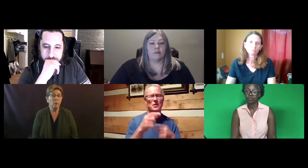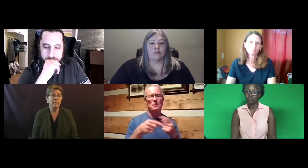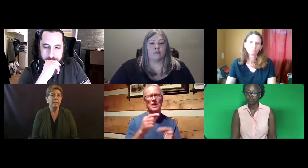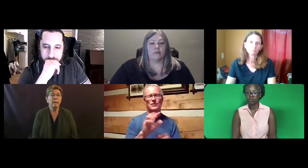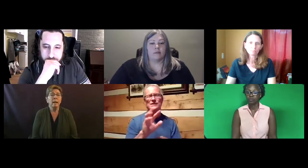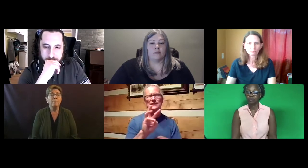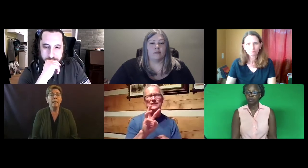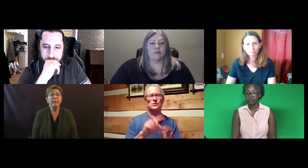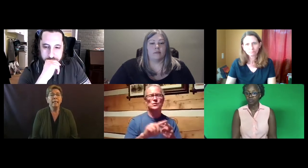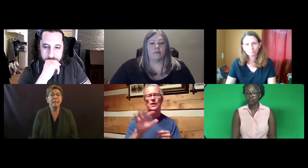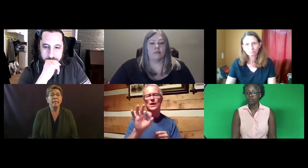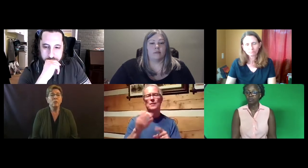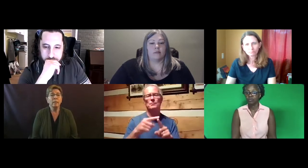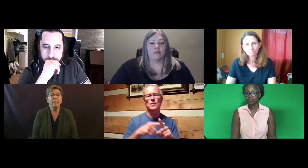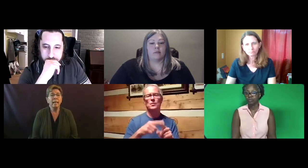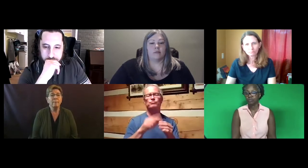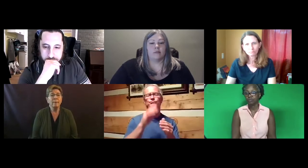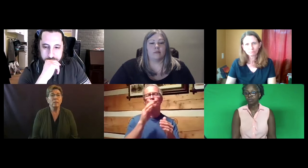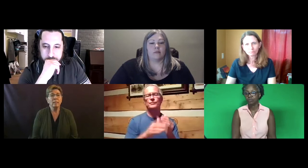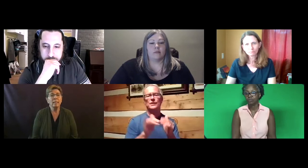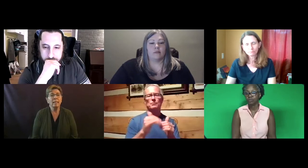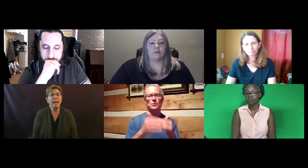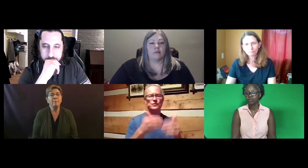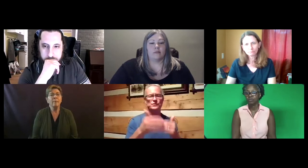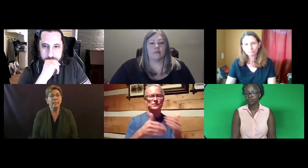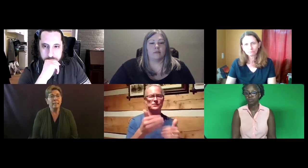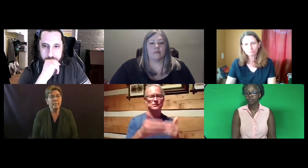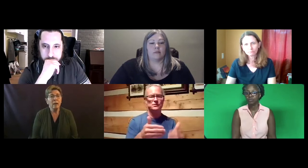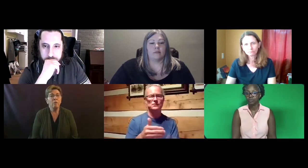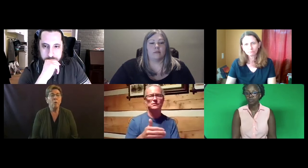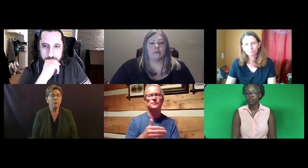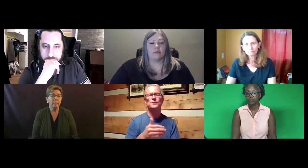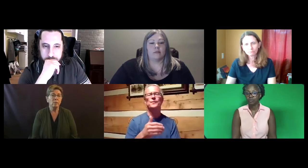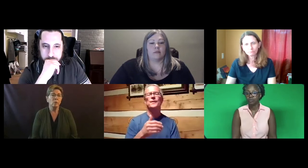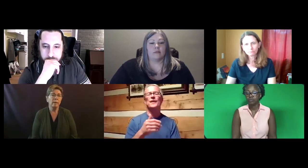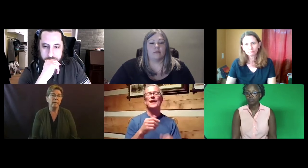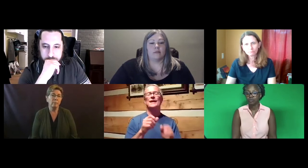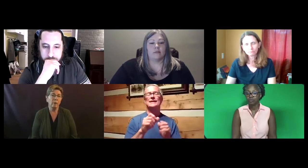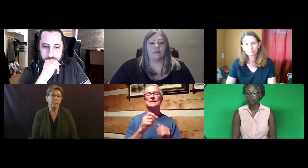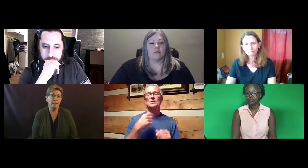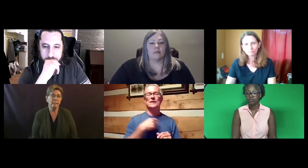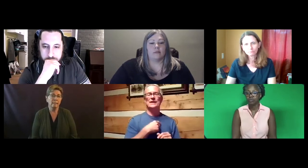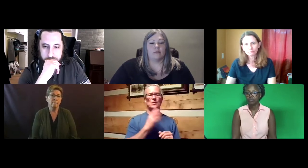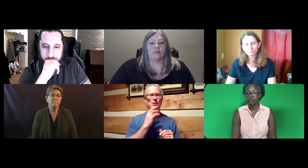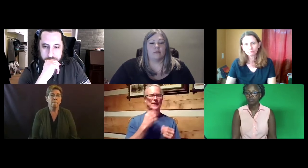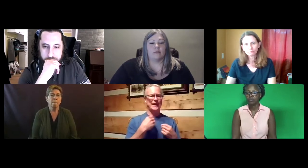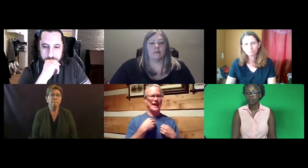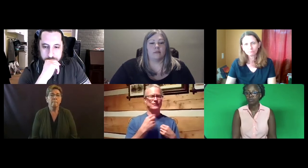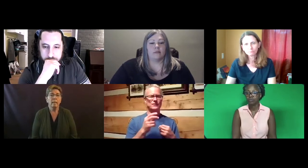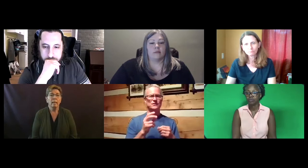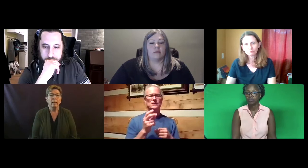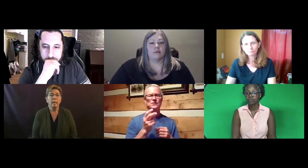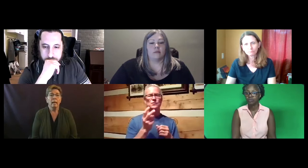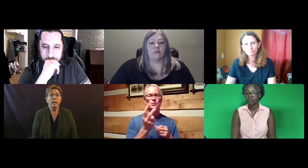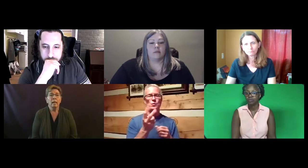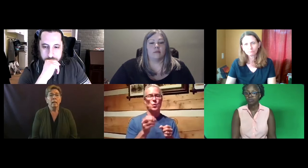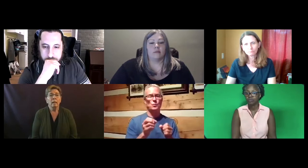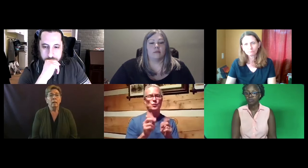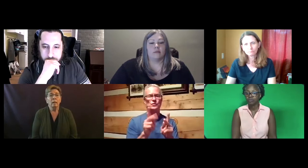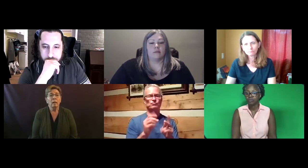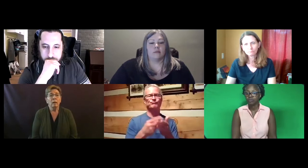But I think that it's going to take about six to nine months for this rule-making process.